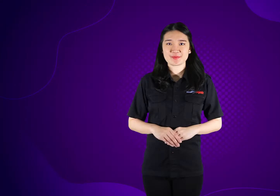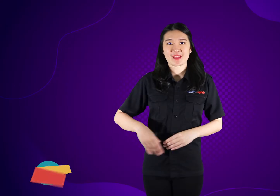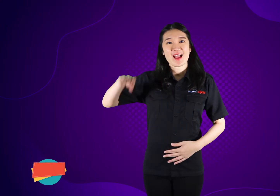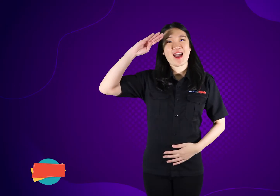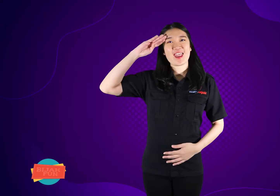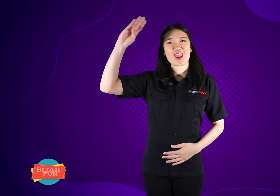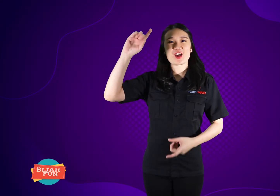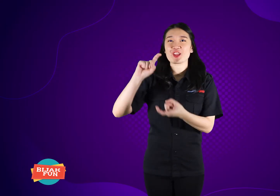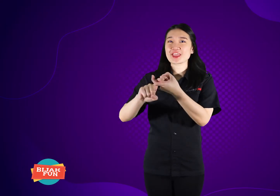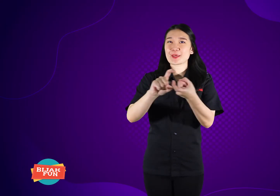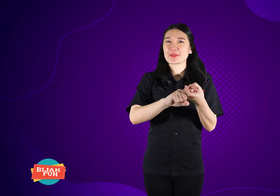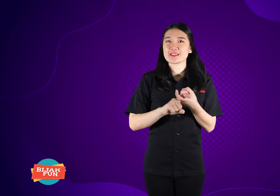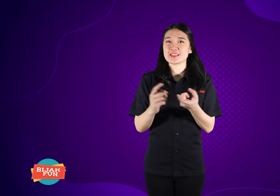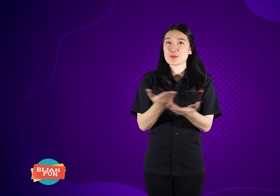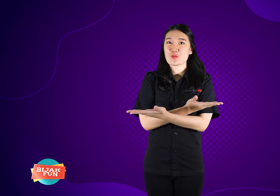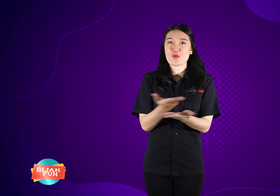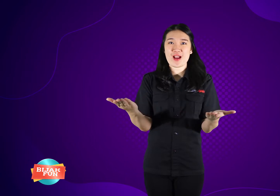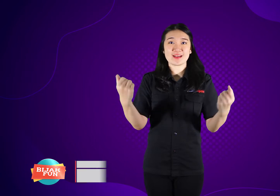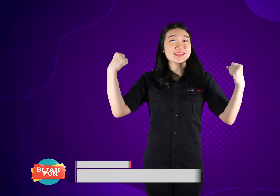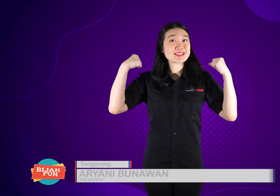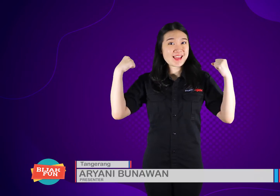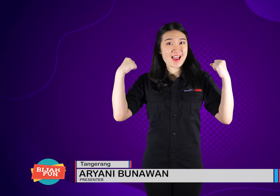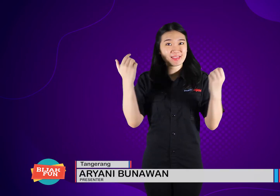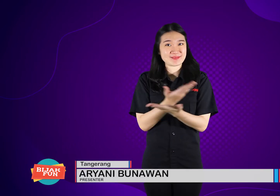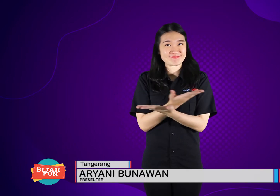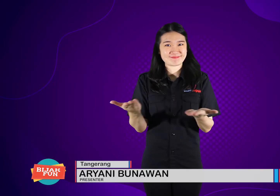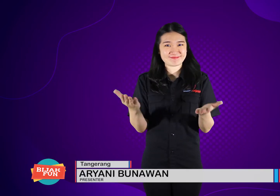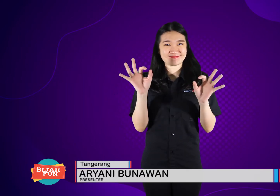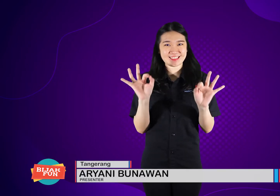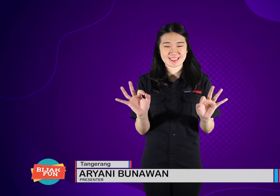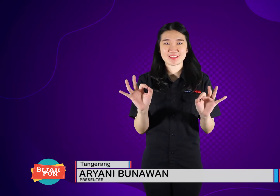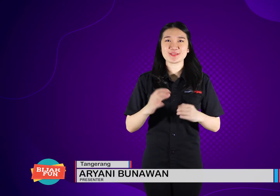Hello all friends, how are you?